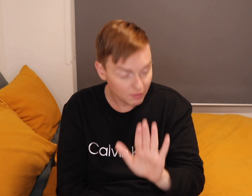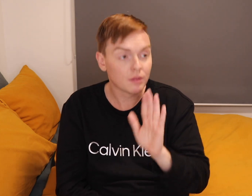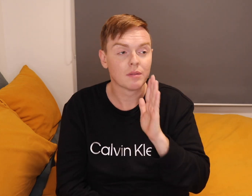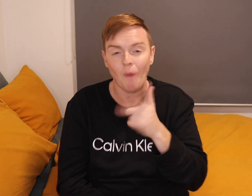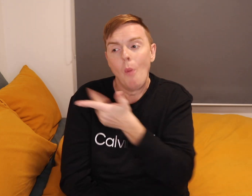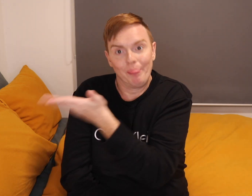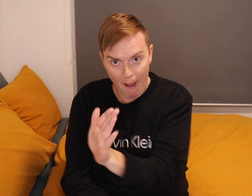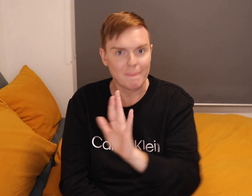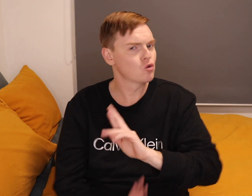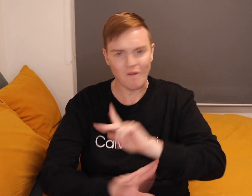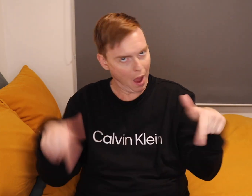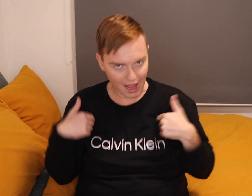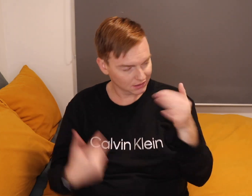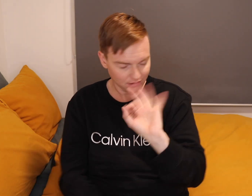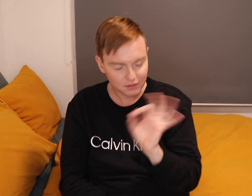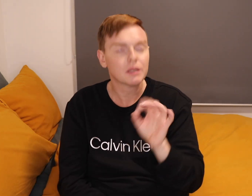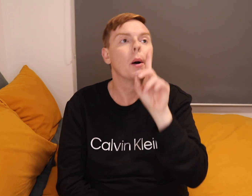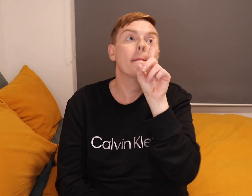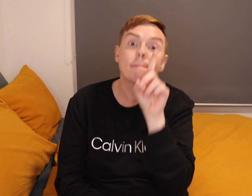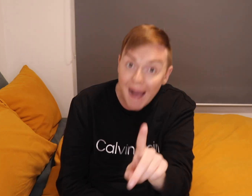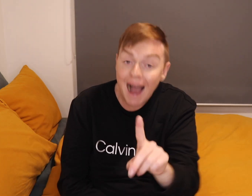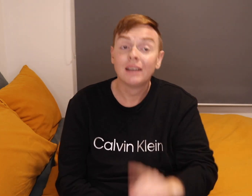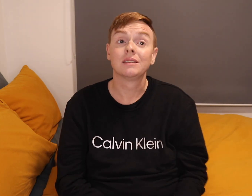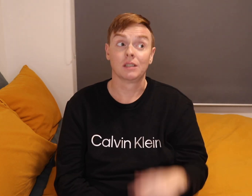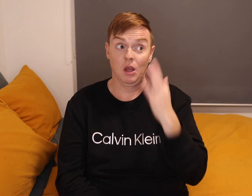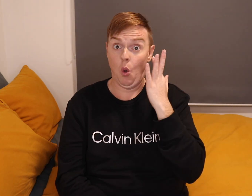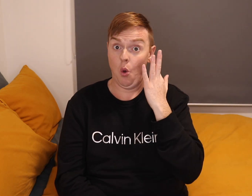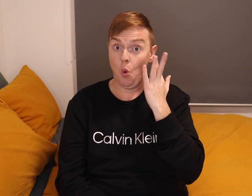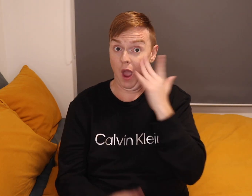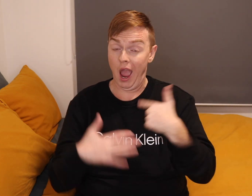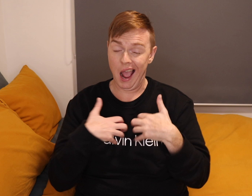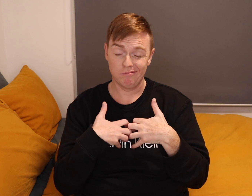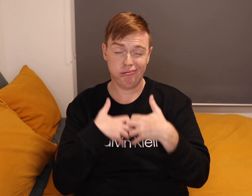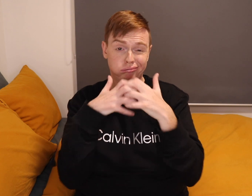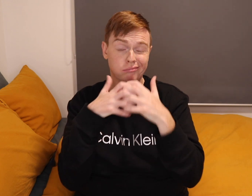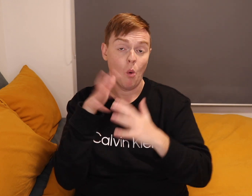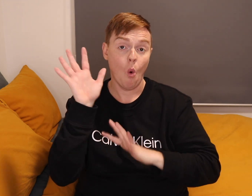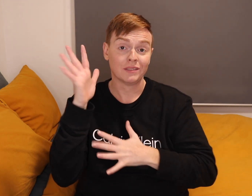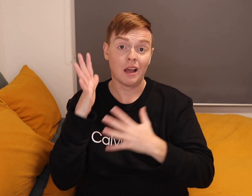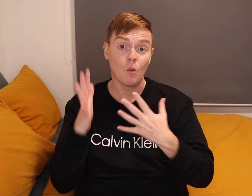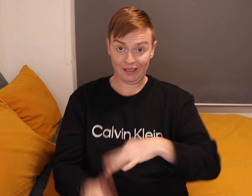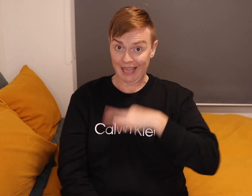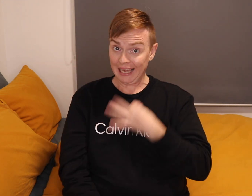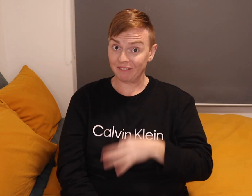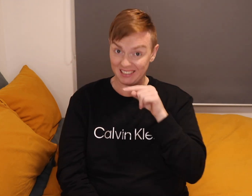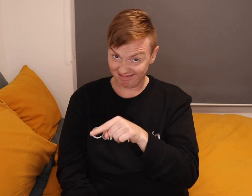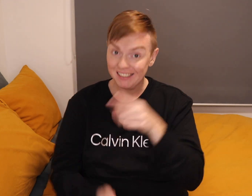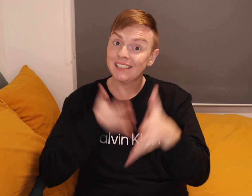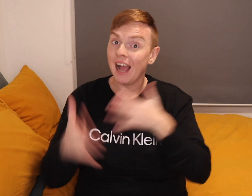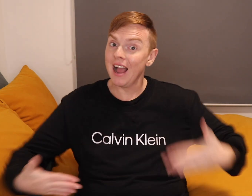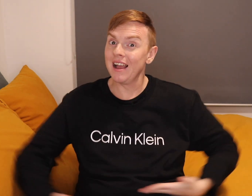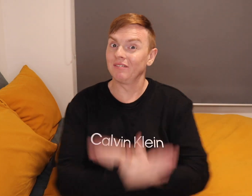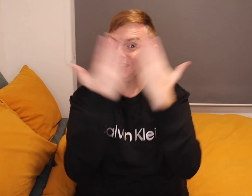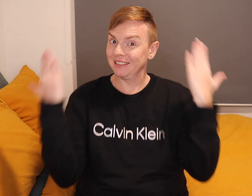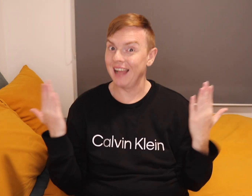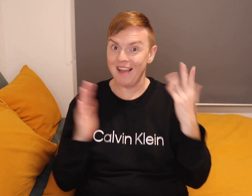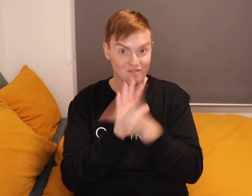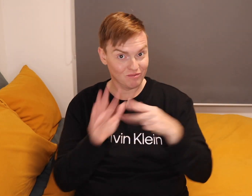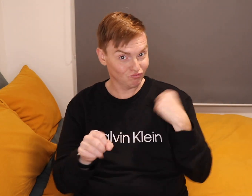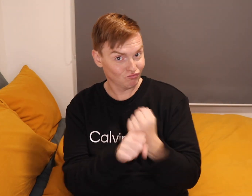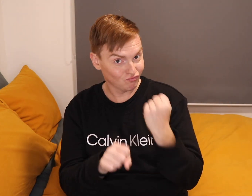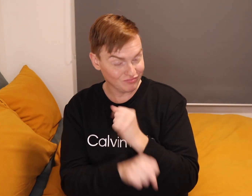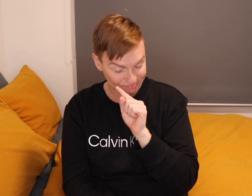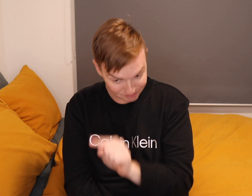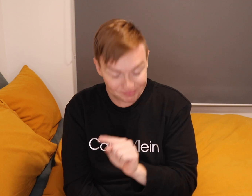Not for us. When I created auslanwithdavid I create 'SIGN OF THE DAY! videos,